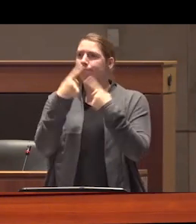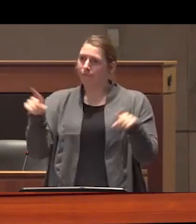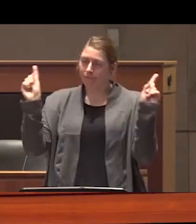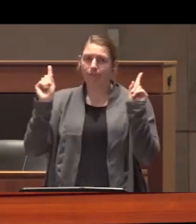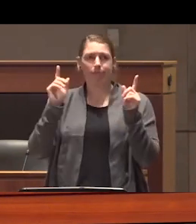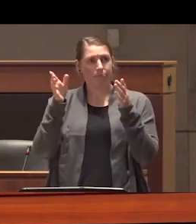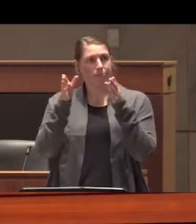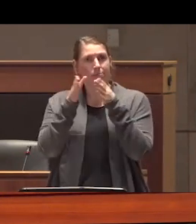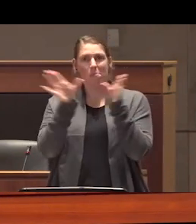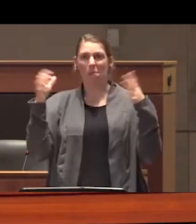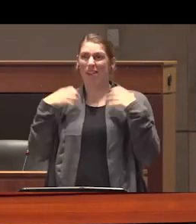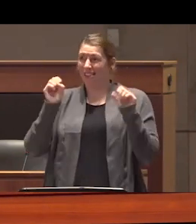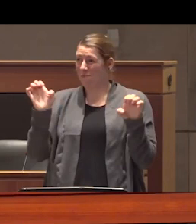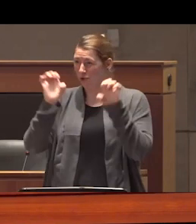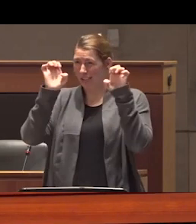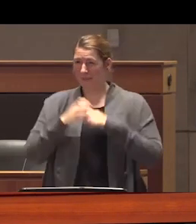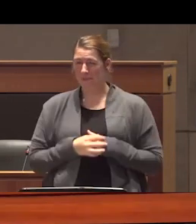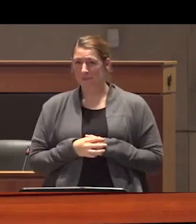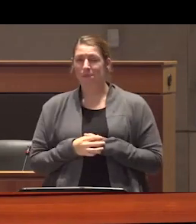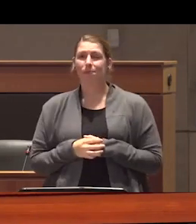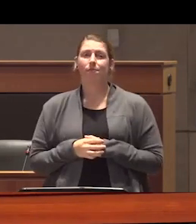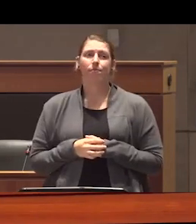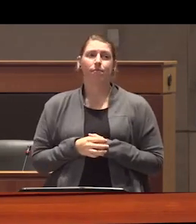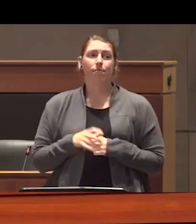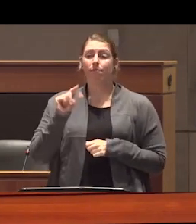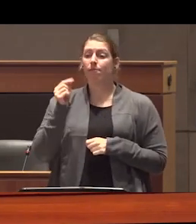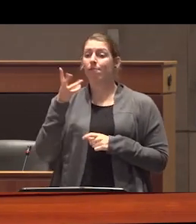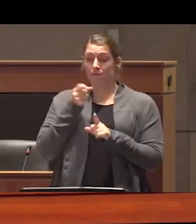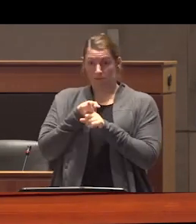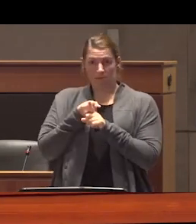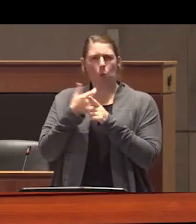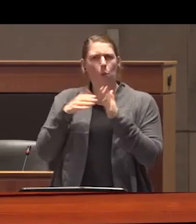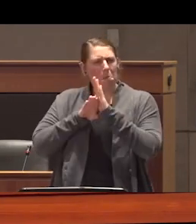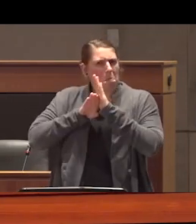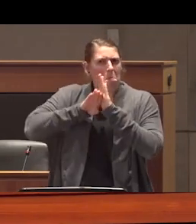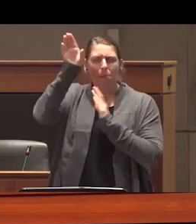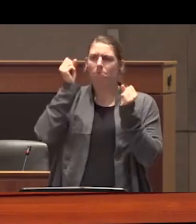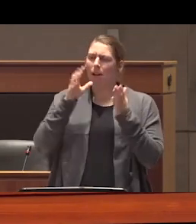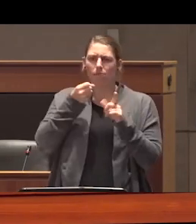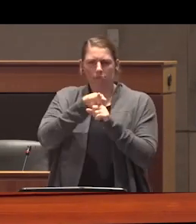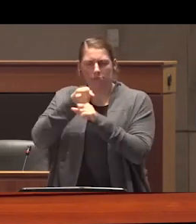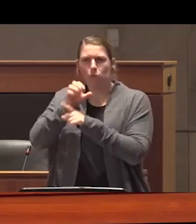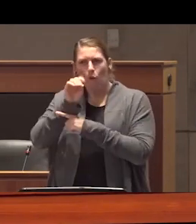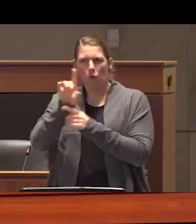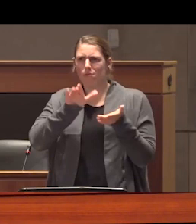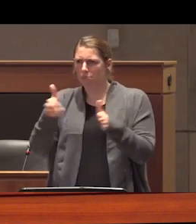health emergency uh after documenting a sharp increase in overdose fatalities so this is the